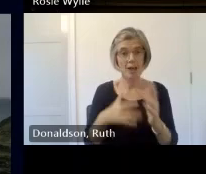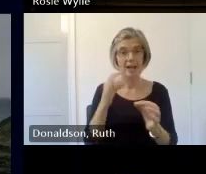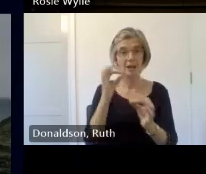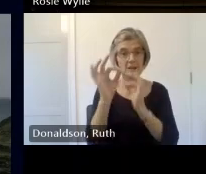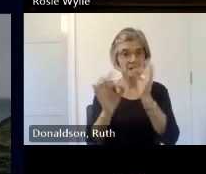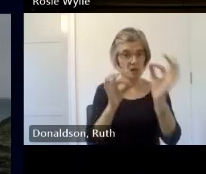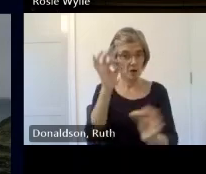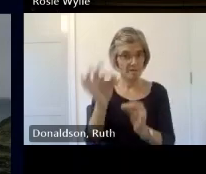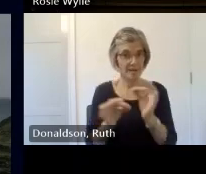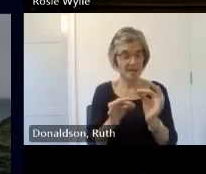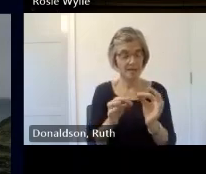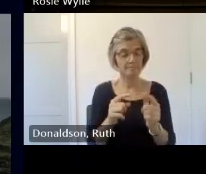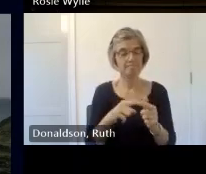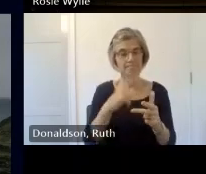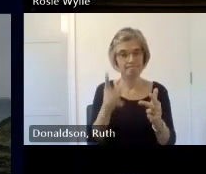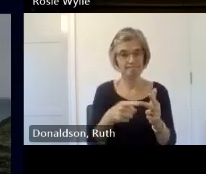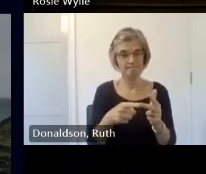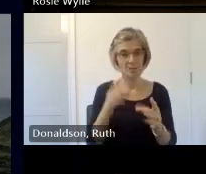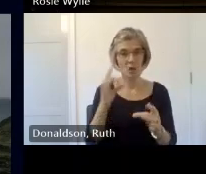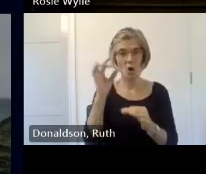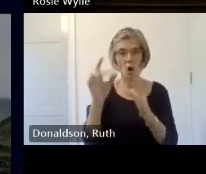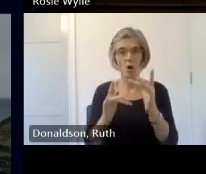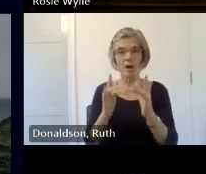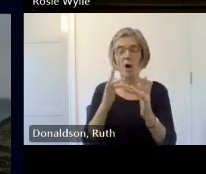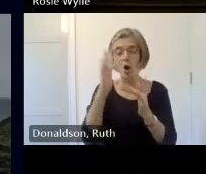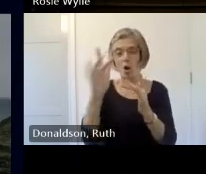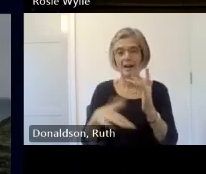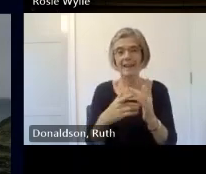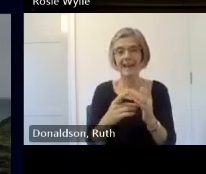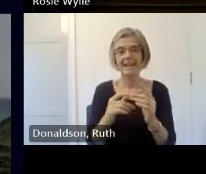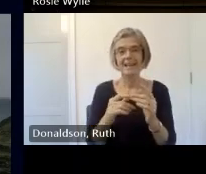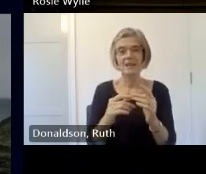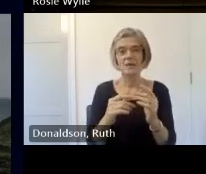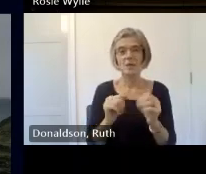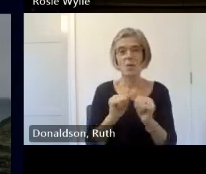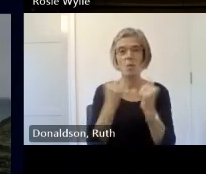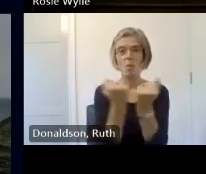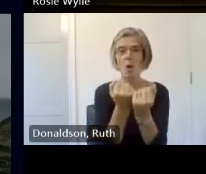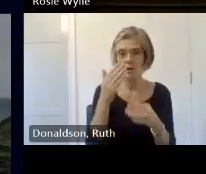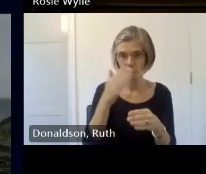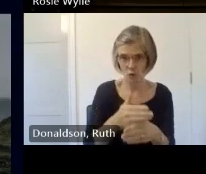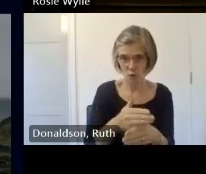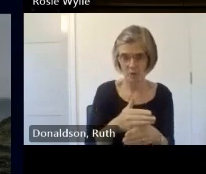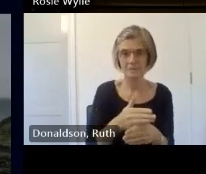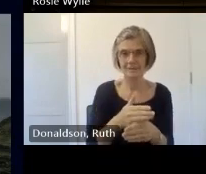series of online digital workshops this was of course taking place in the context of Co